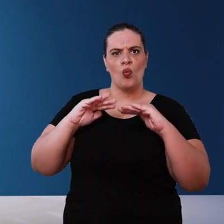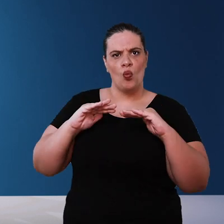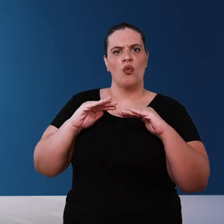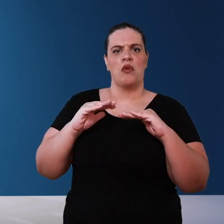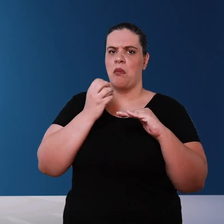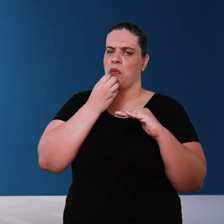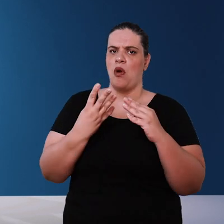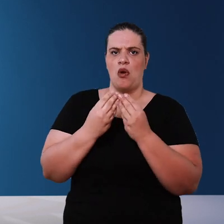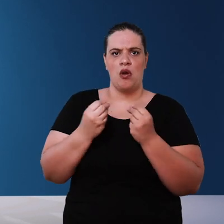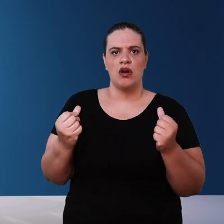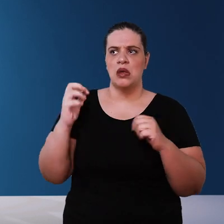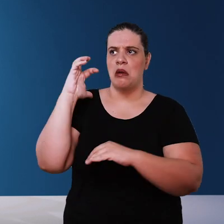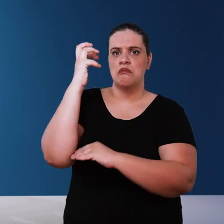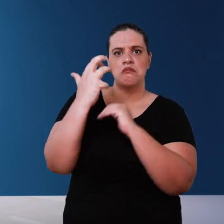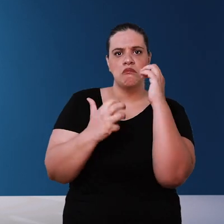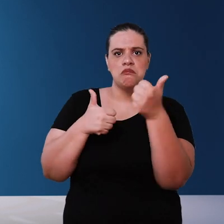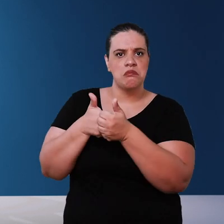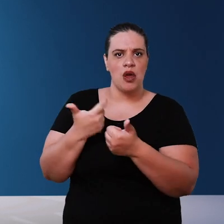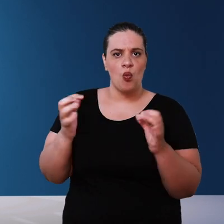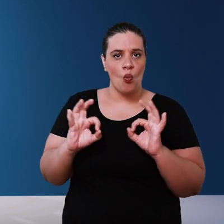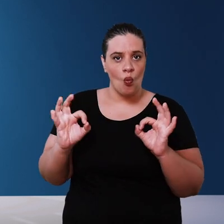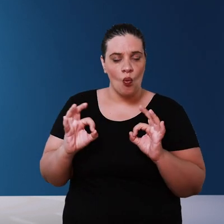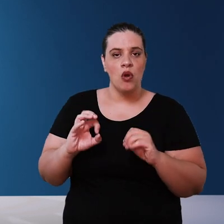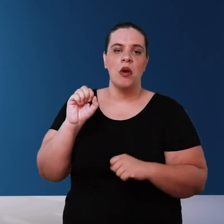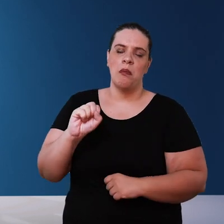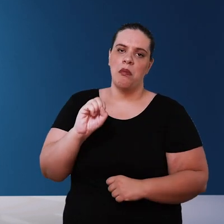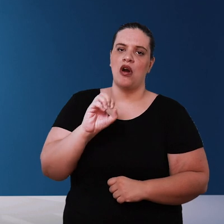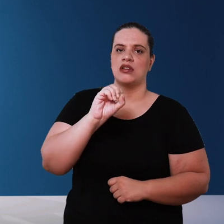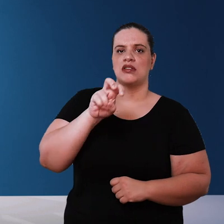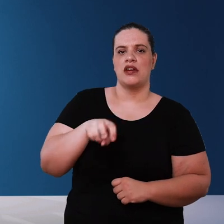sloping roof without trees nearby, we you can discard half a liter per square meter but if you have a